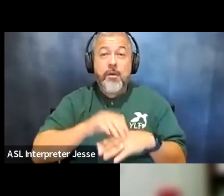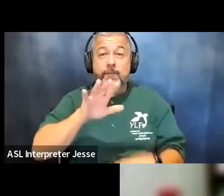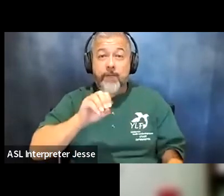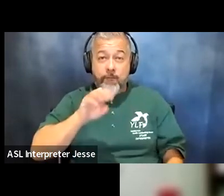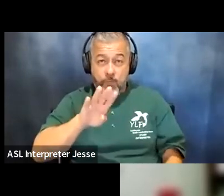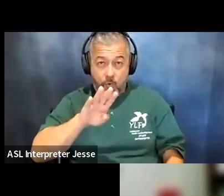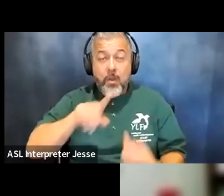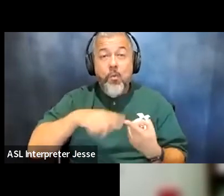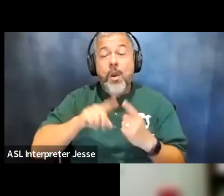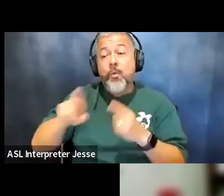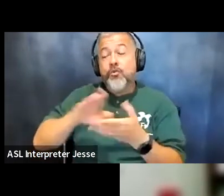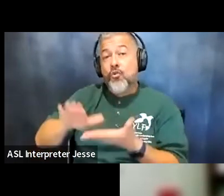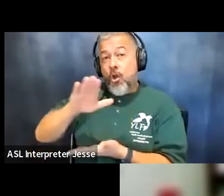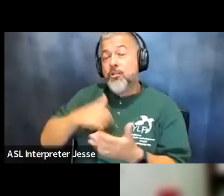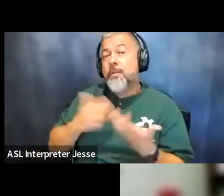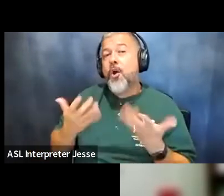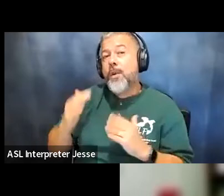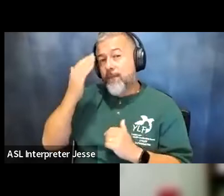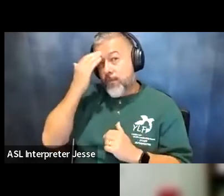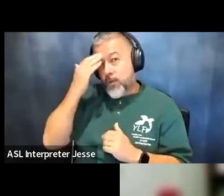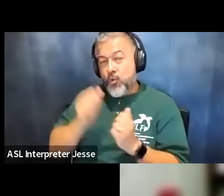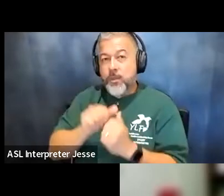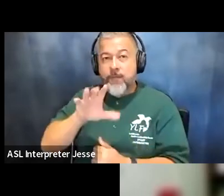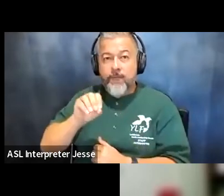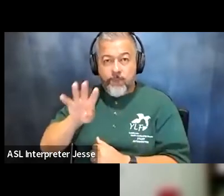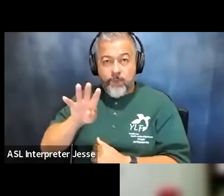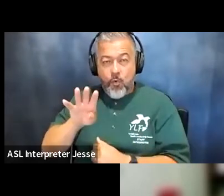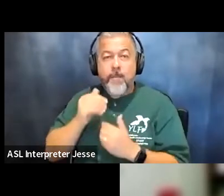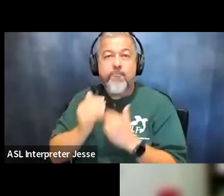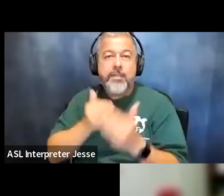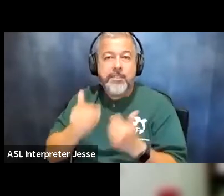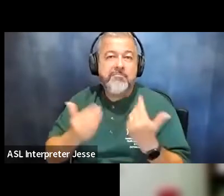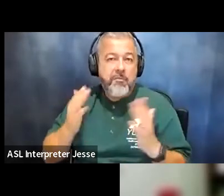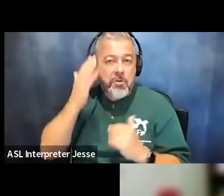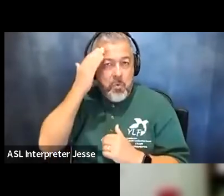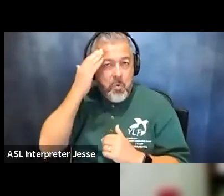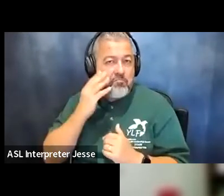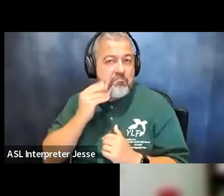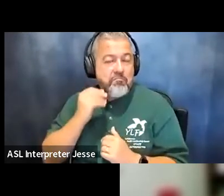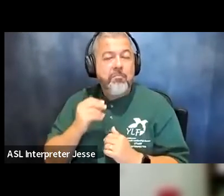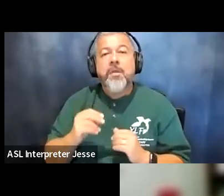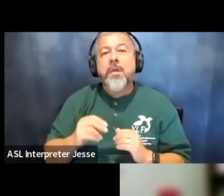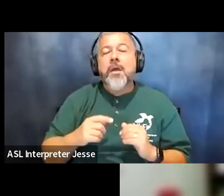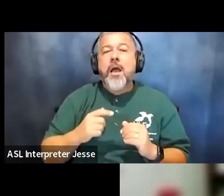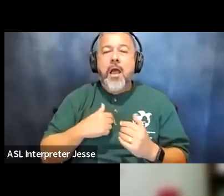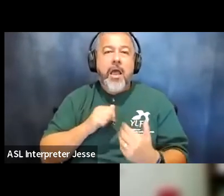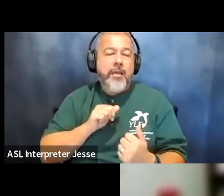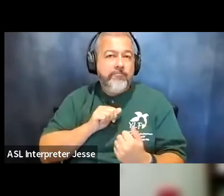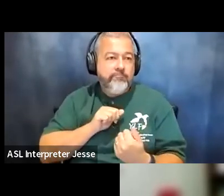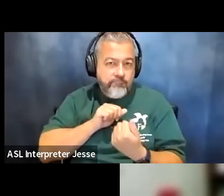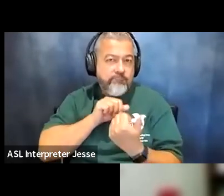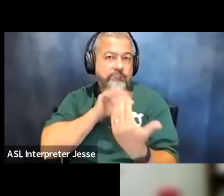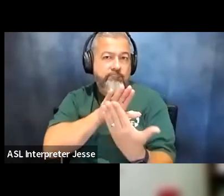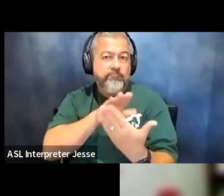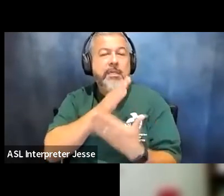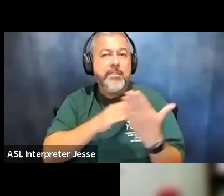already familiar with the 504 process but you know like i ran into some professors that i feel